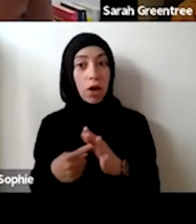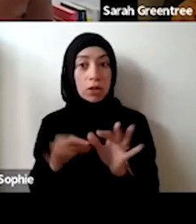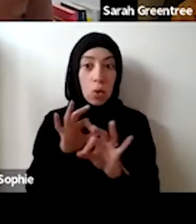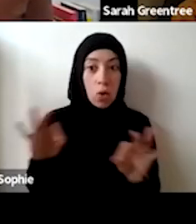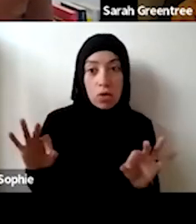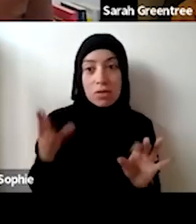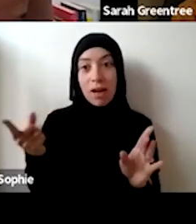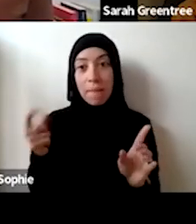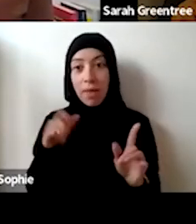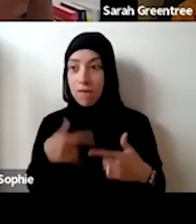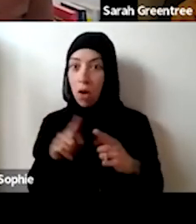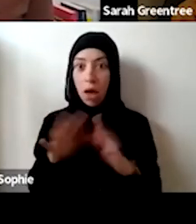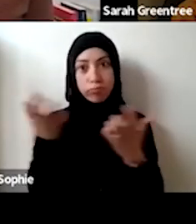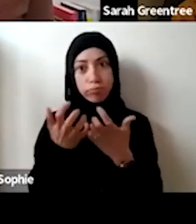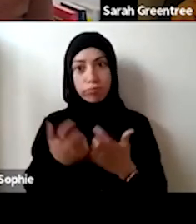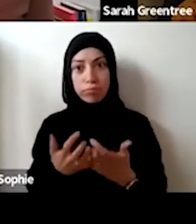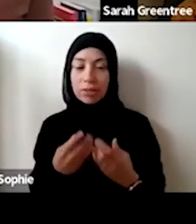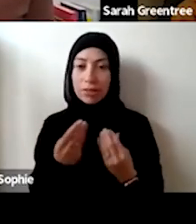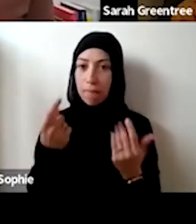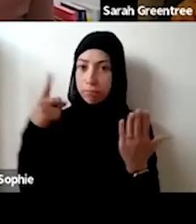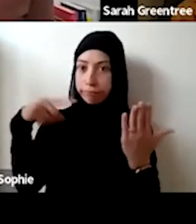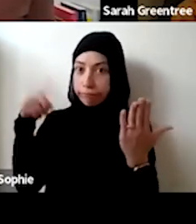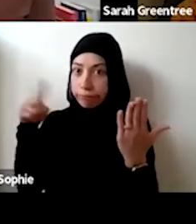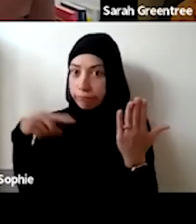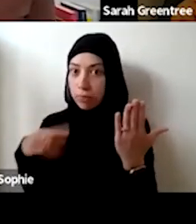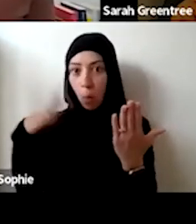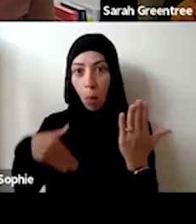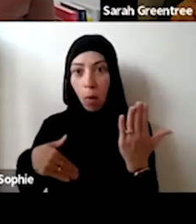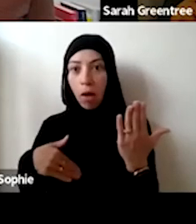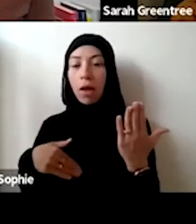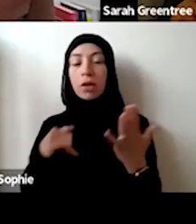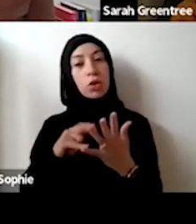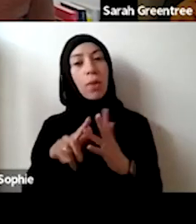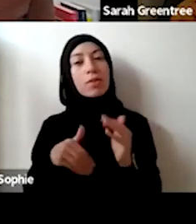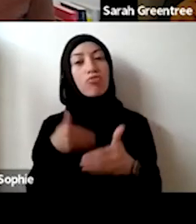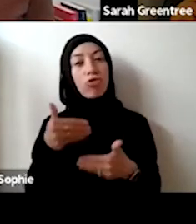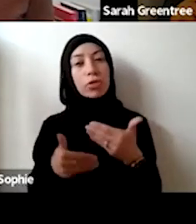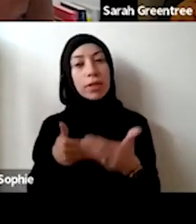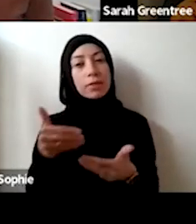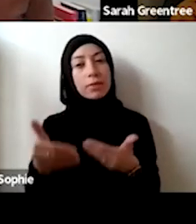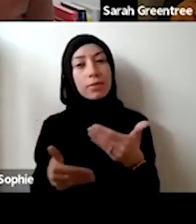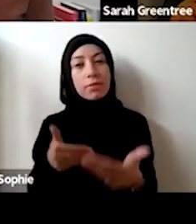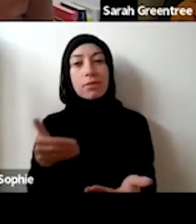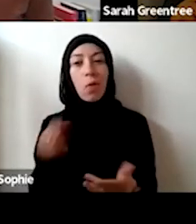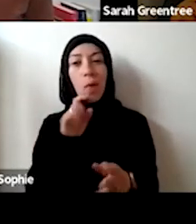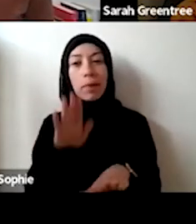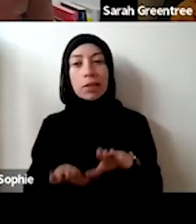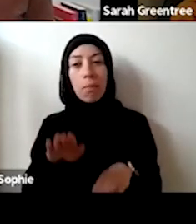sort of meeting the criteria to a high degree So it's a process that we that will be similar to what We would use